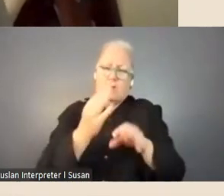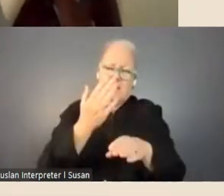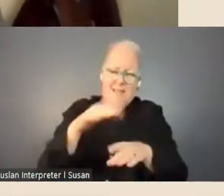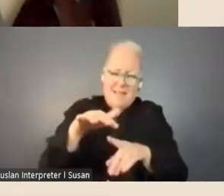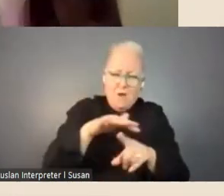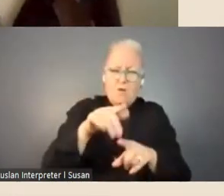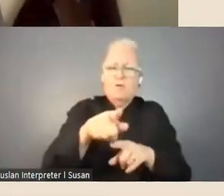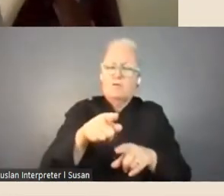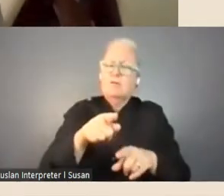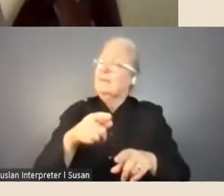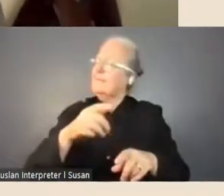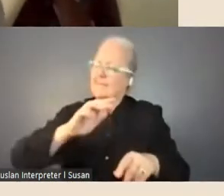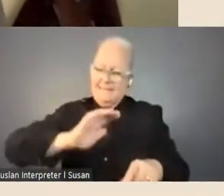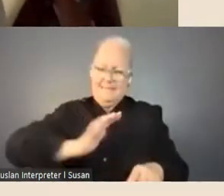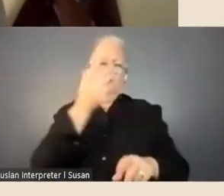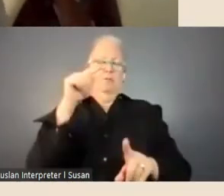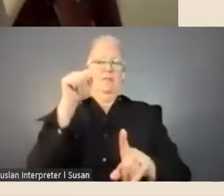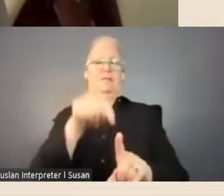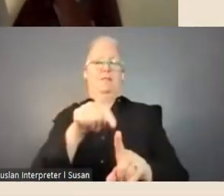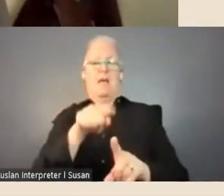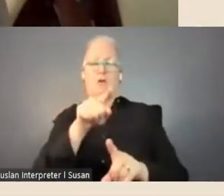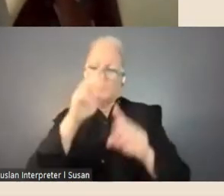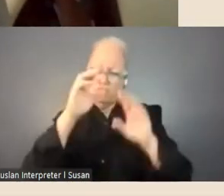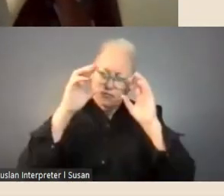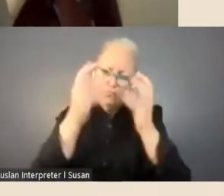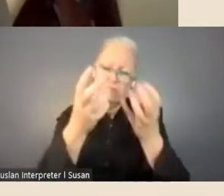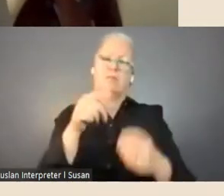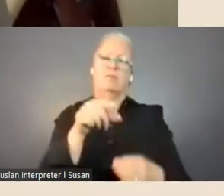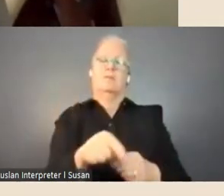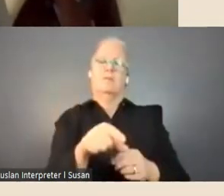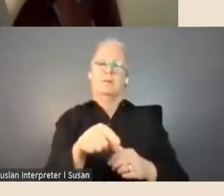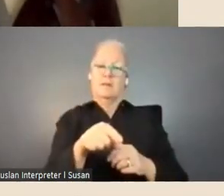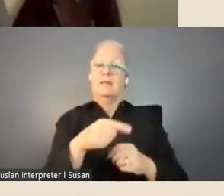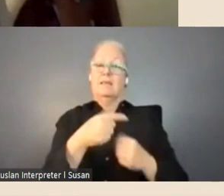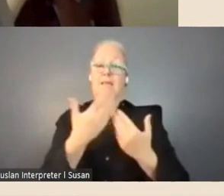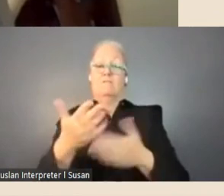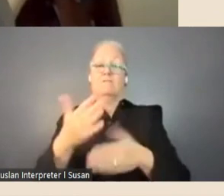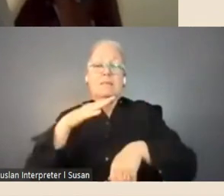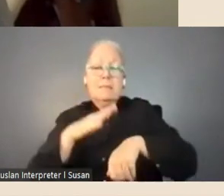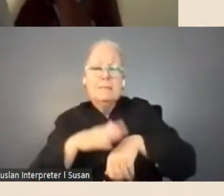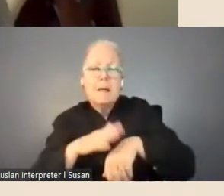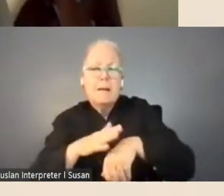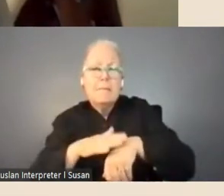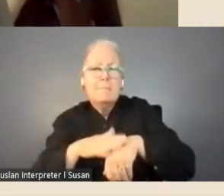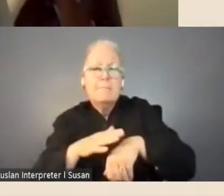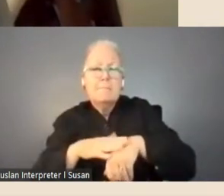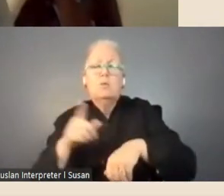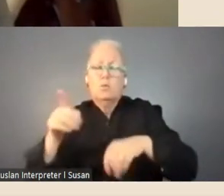and it's buying that space and time that a fellowship gives you. So, absolutely,